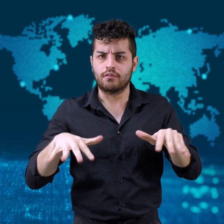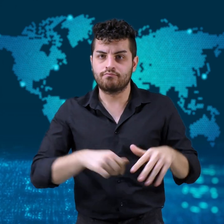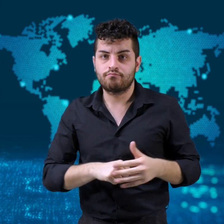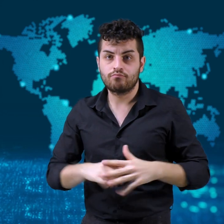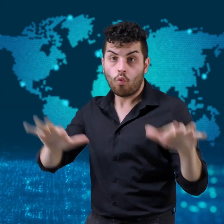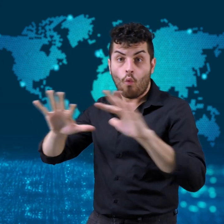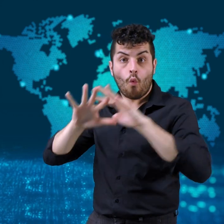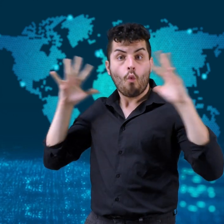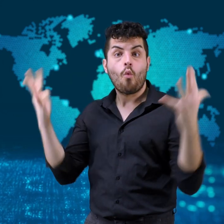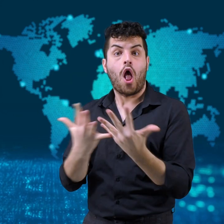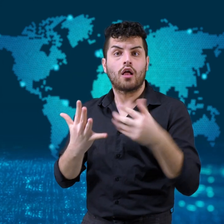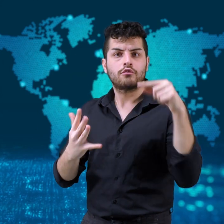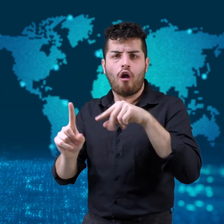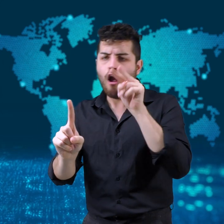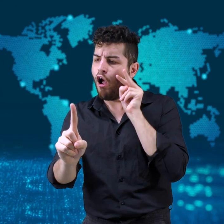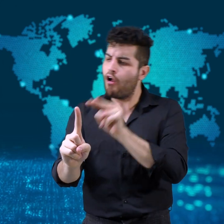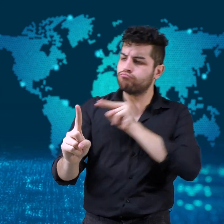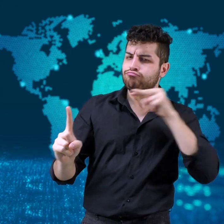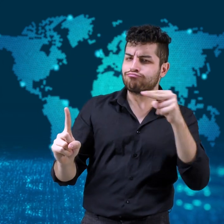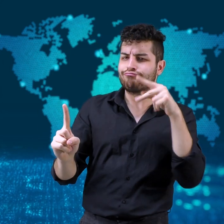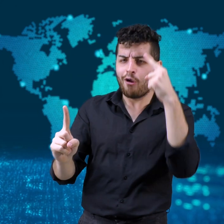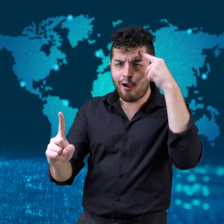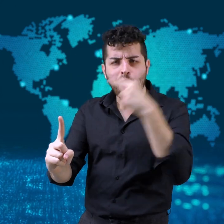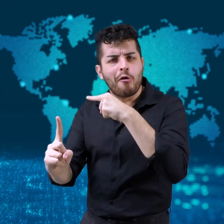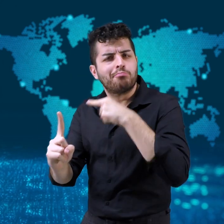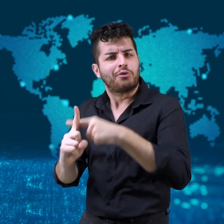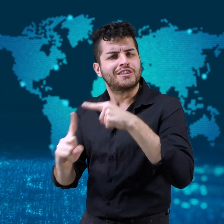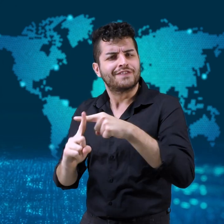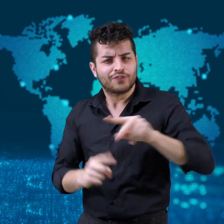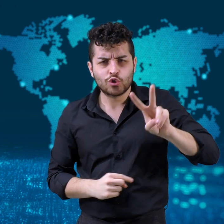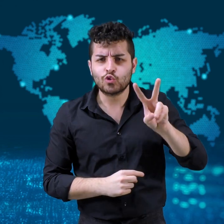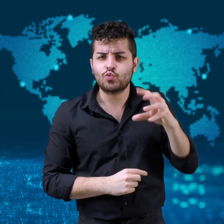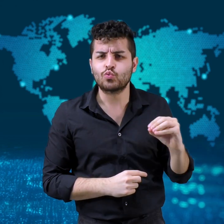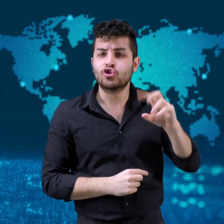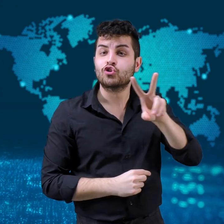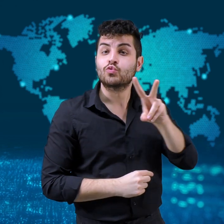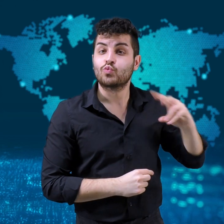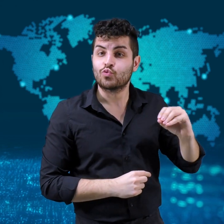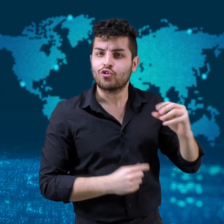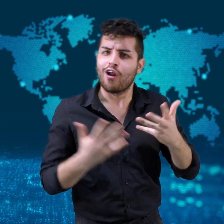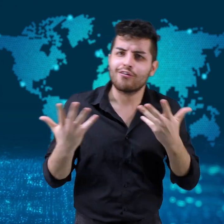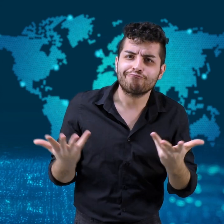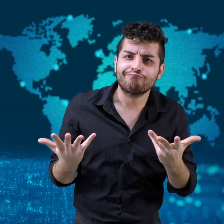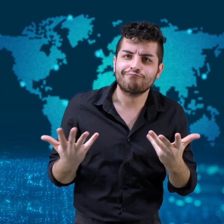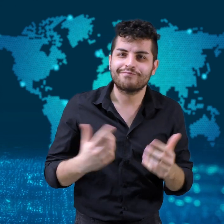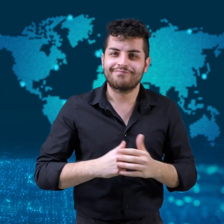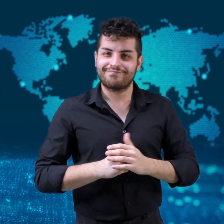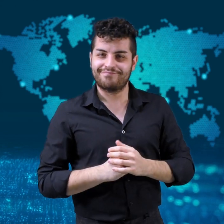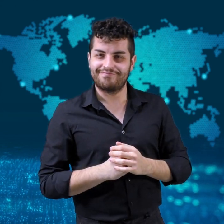Bright side of 2020.